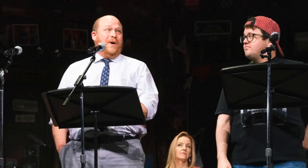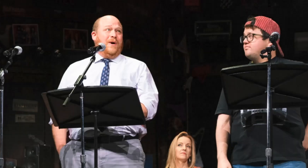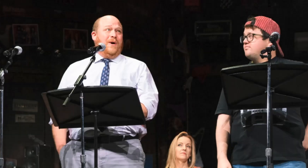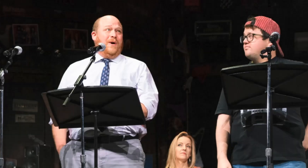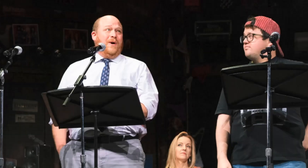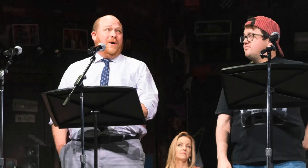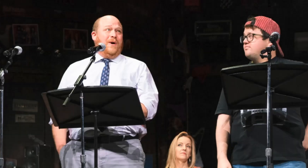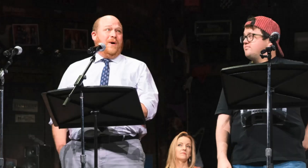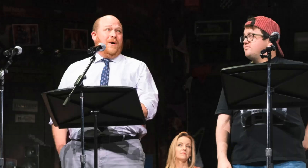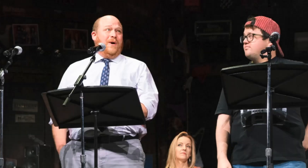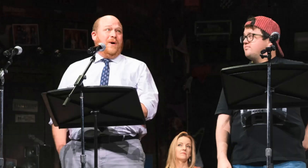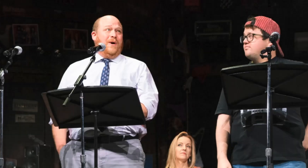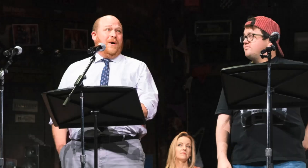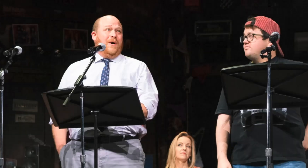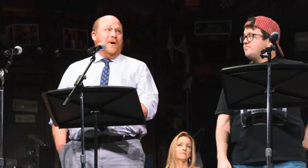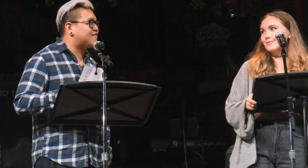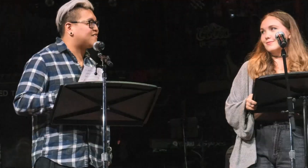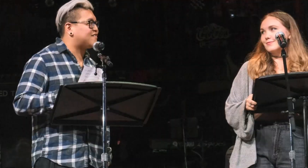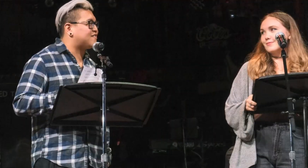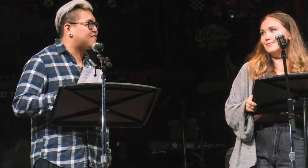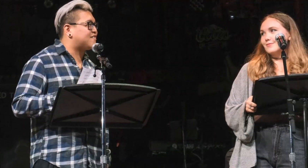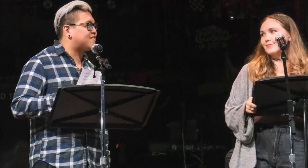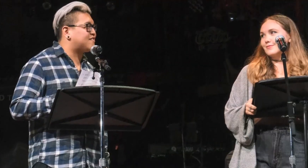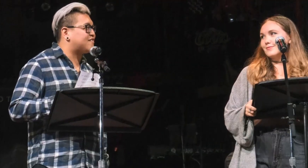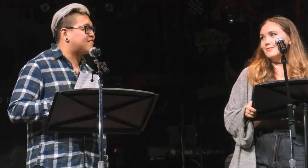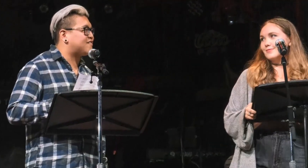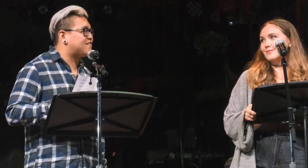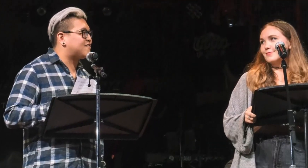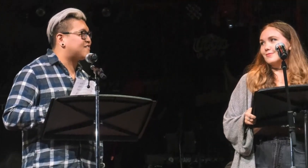Bob is about to plunge in the scalpel Jorge and his co-worker Amy finally reveal their